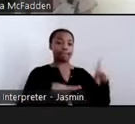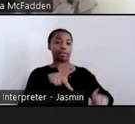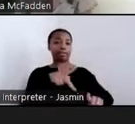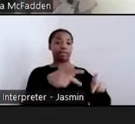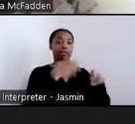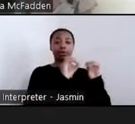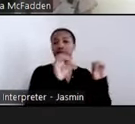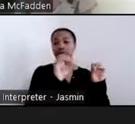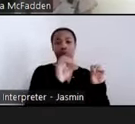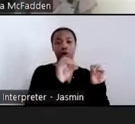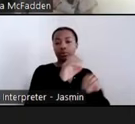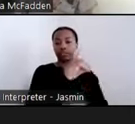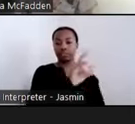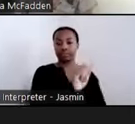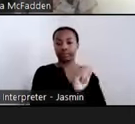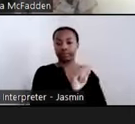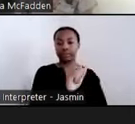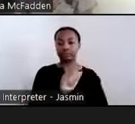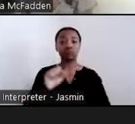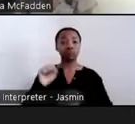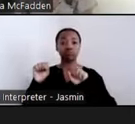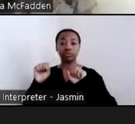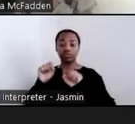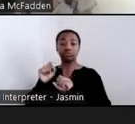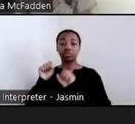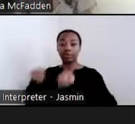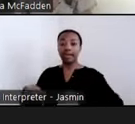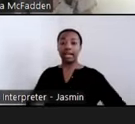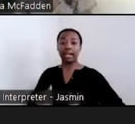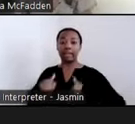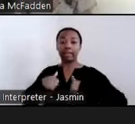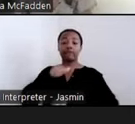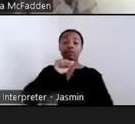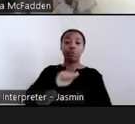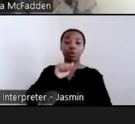communities. Yet far too many people who can and want to live in a community